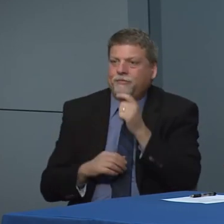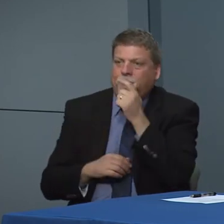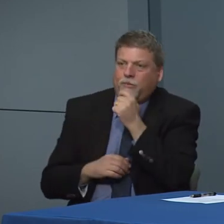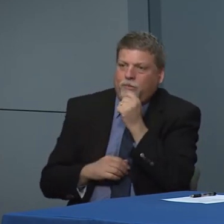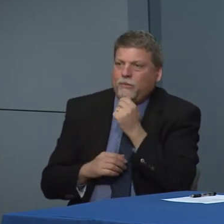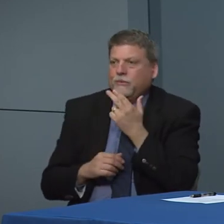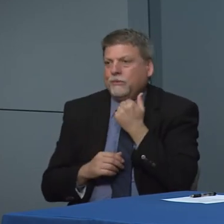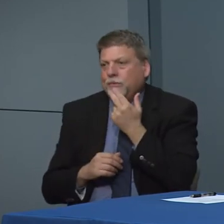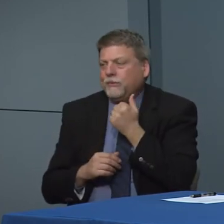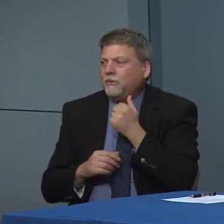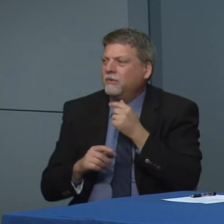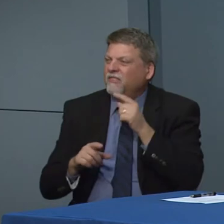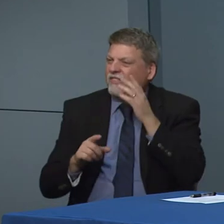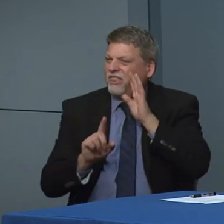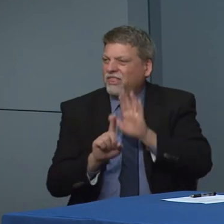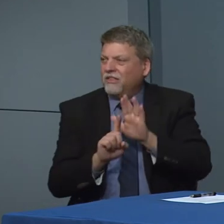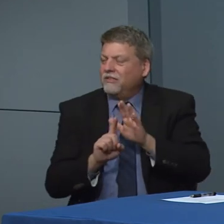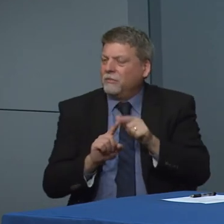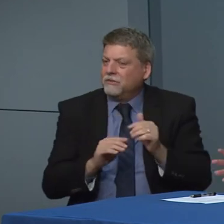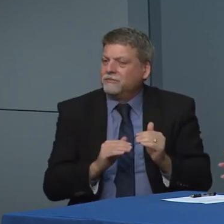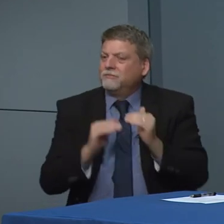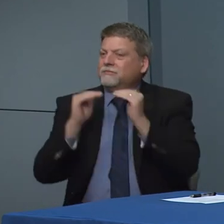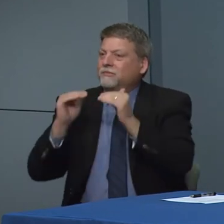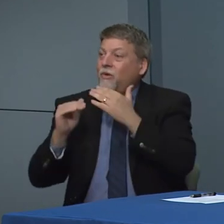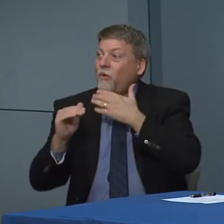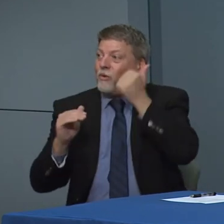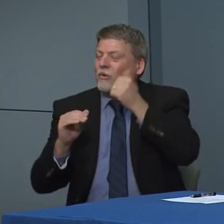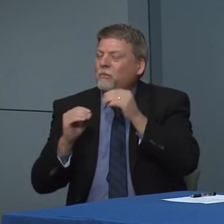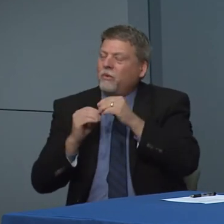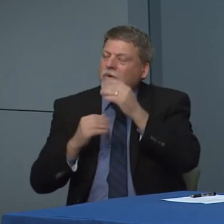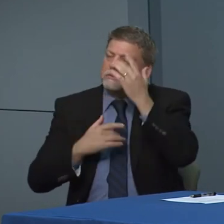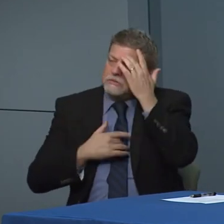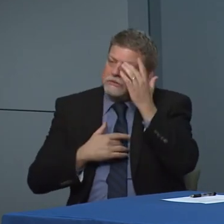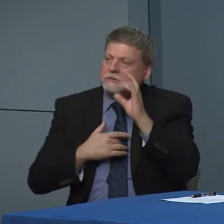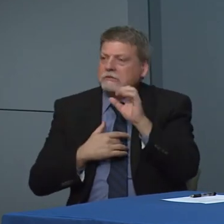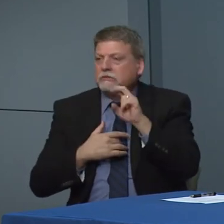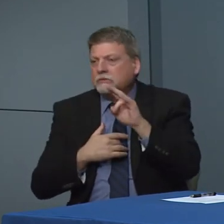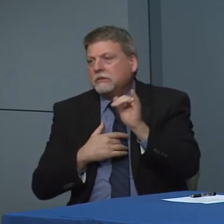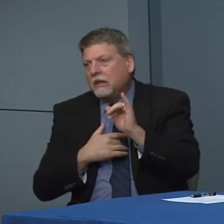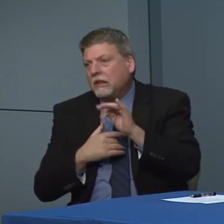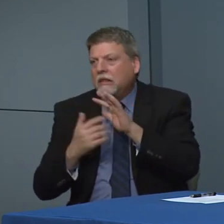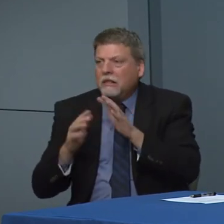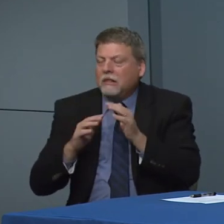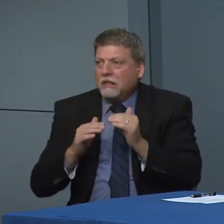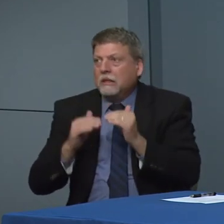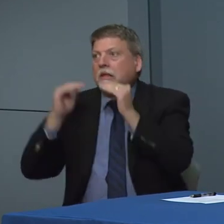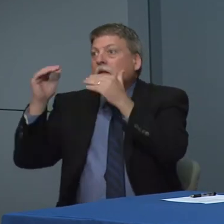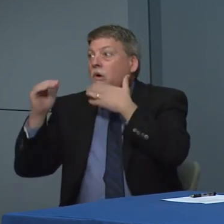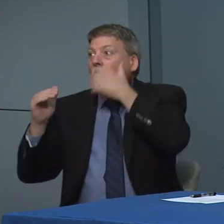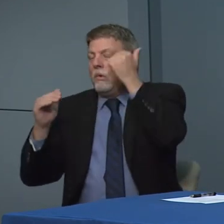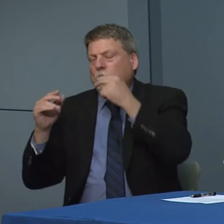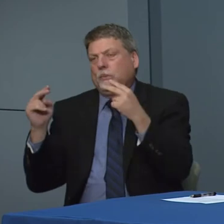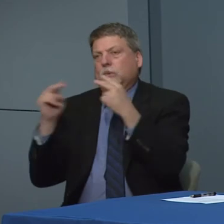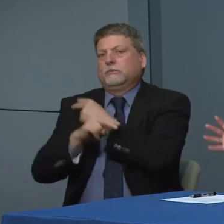that is good from a health and safety of our children perspective. So then it becomes. Where.